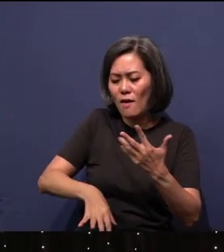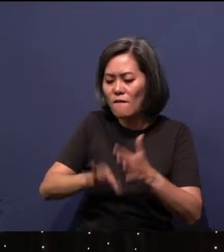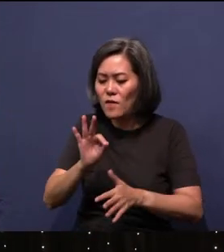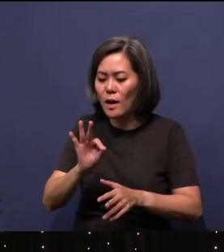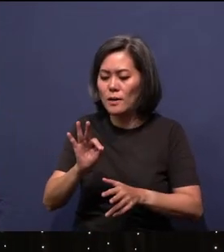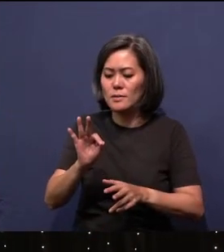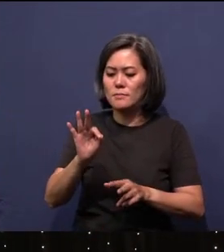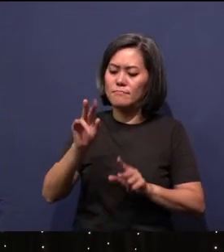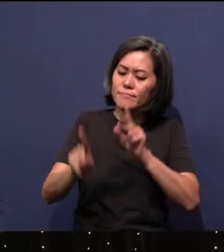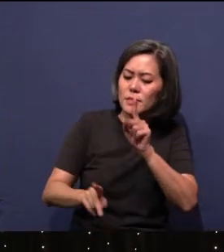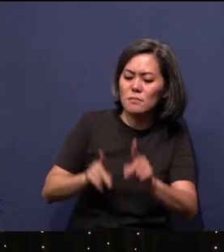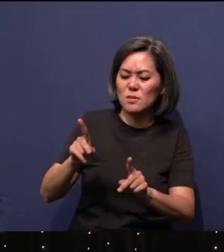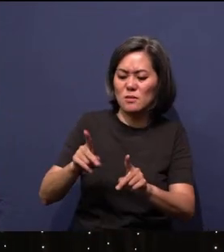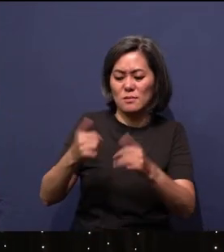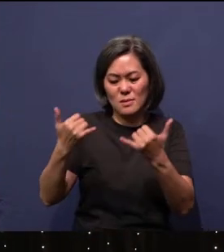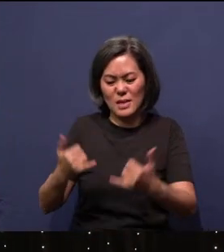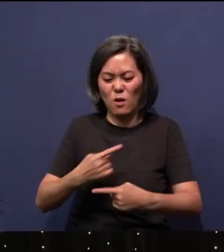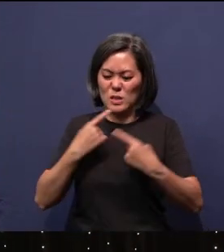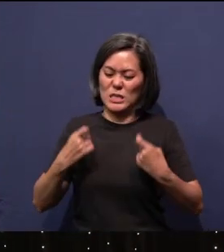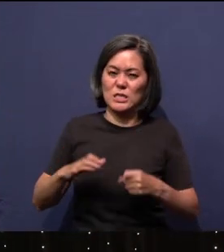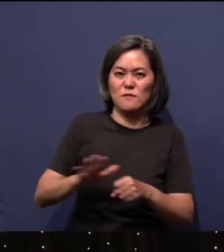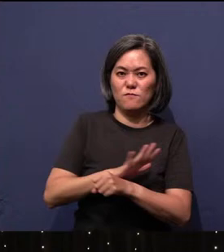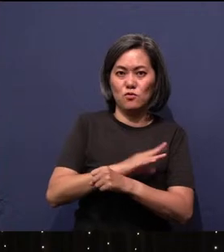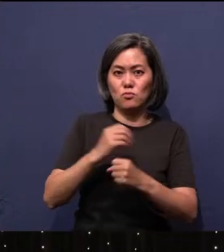sinful right now, multiplying across the earth.